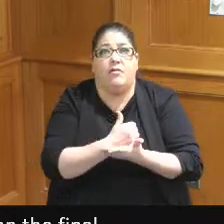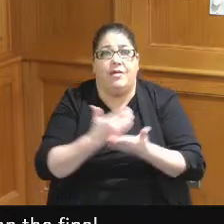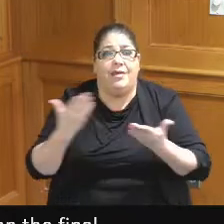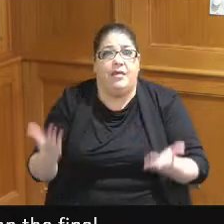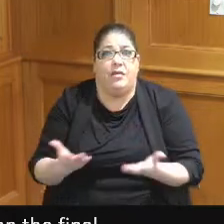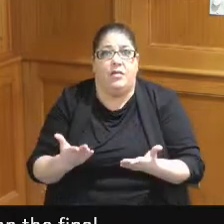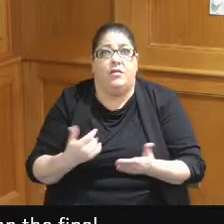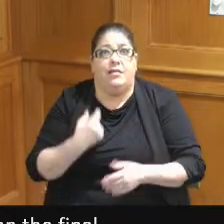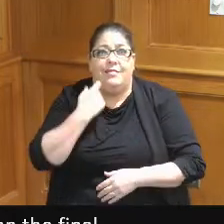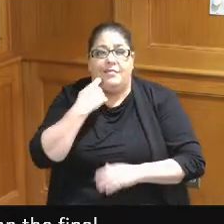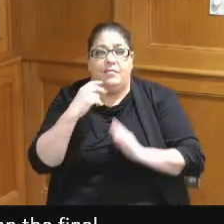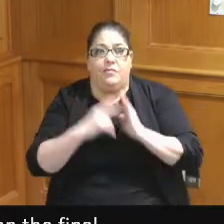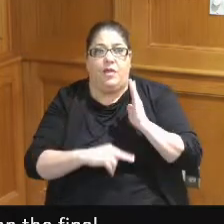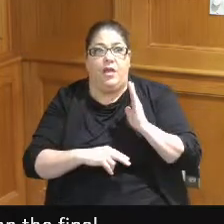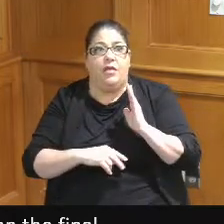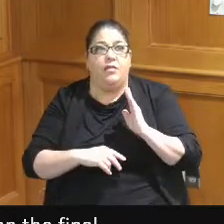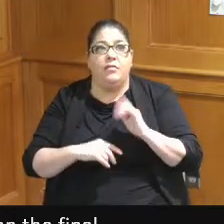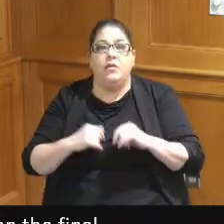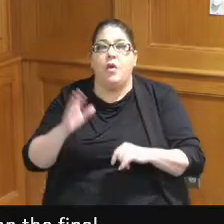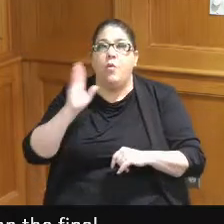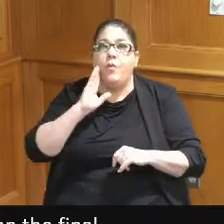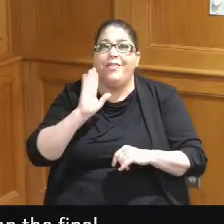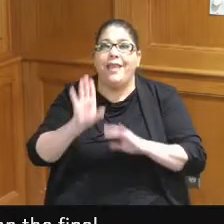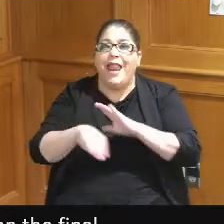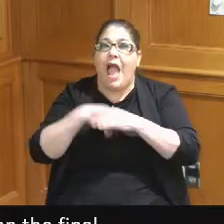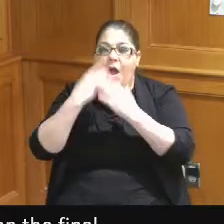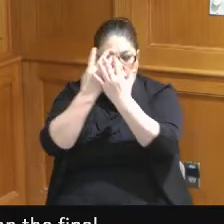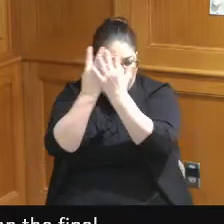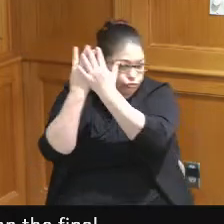things I ran on is we're getting we're going to get out of these curtains and behind the scenes